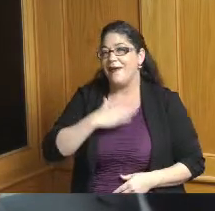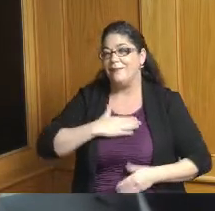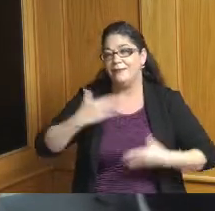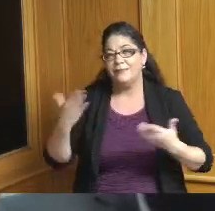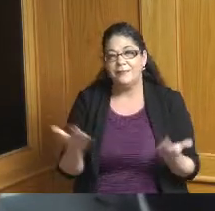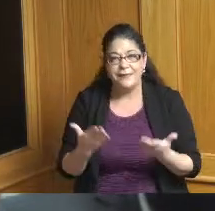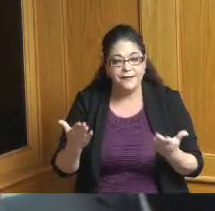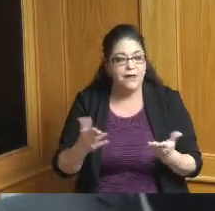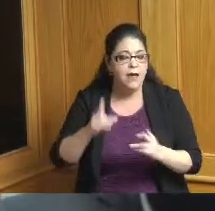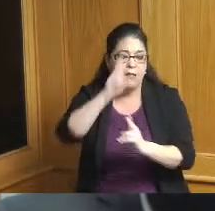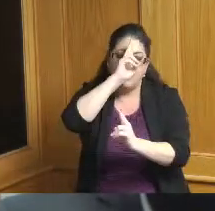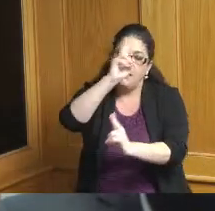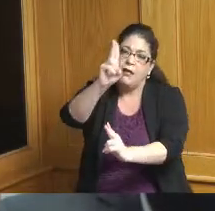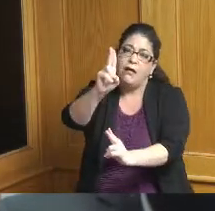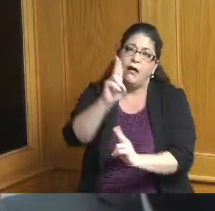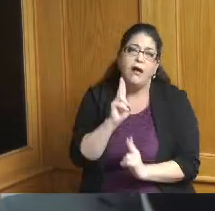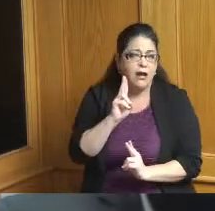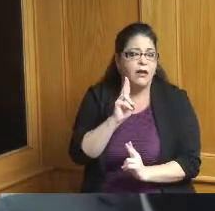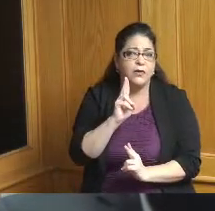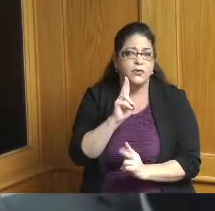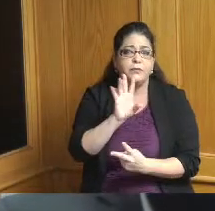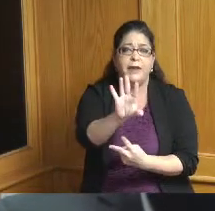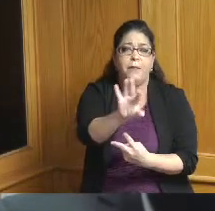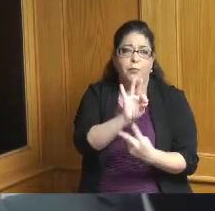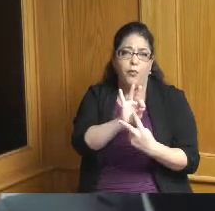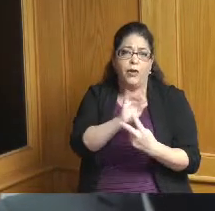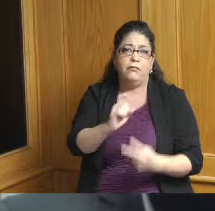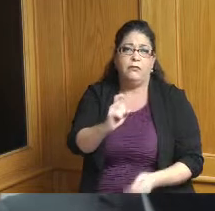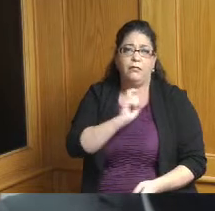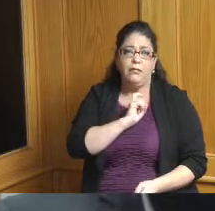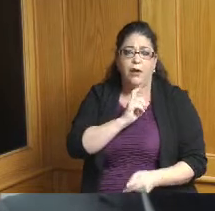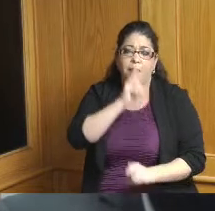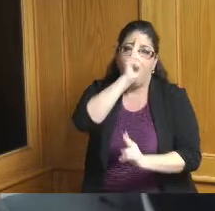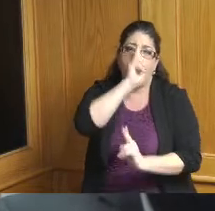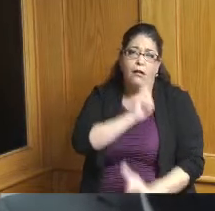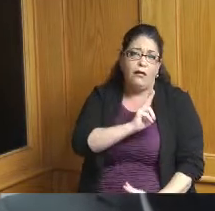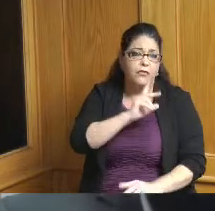so honored to be assigned this appointment I want to thank you so much for your support